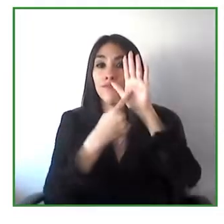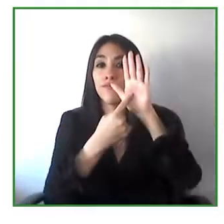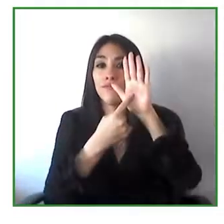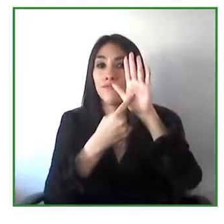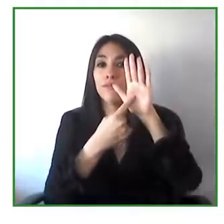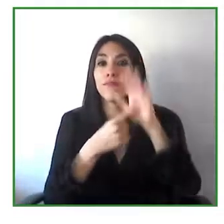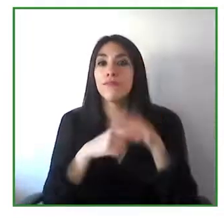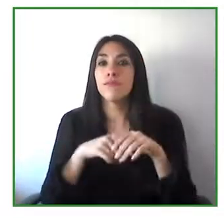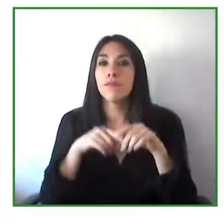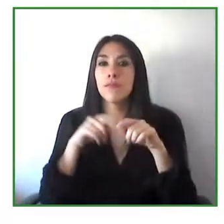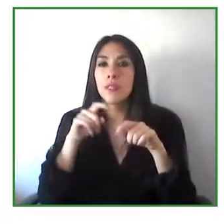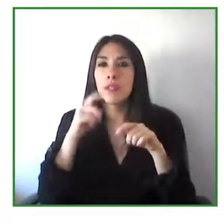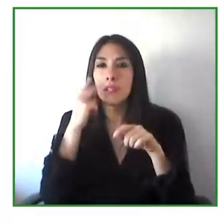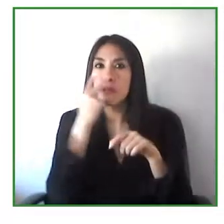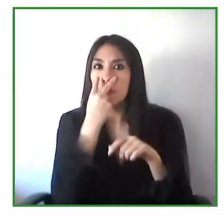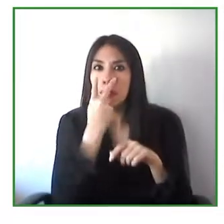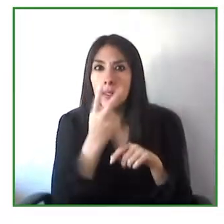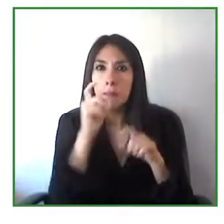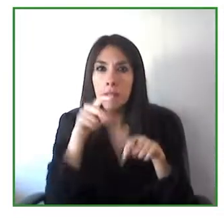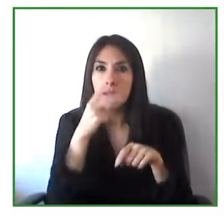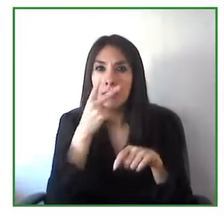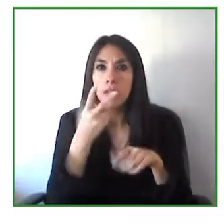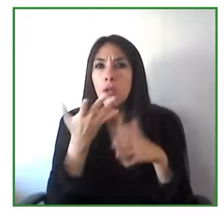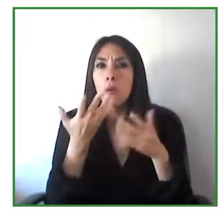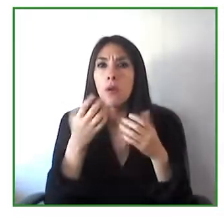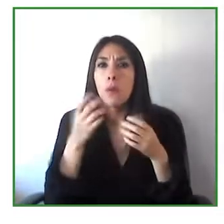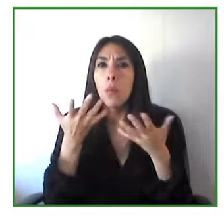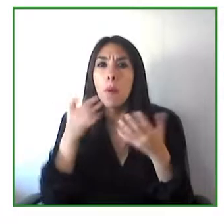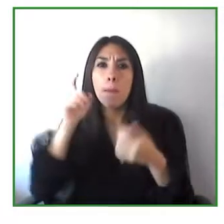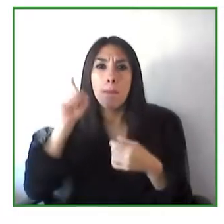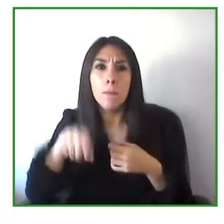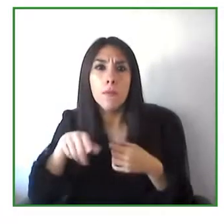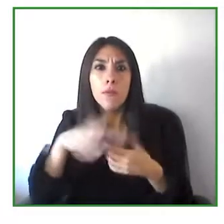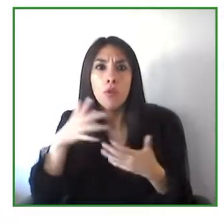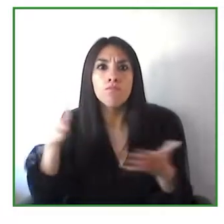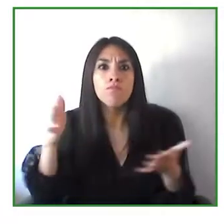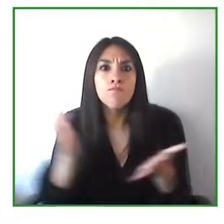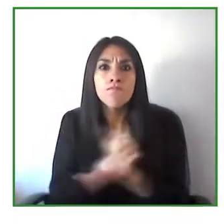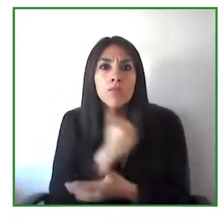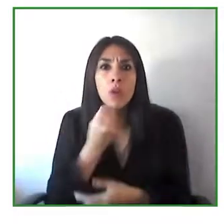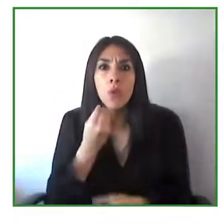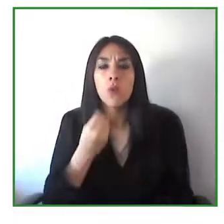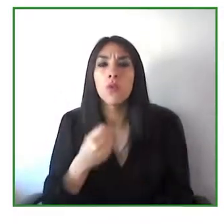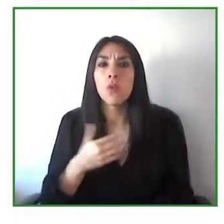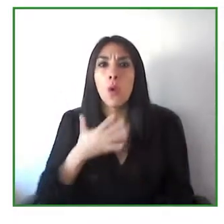cases ensuring that you have the appropriate skill sets in your